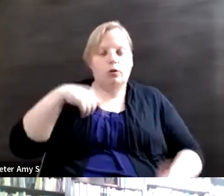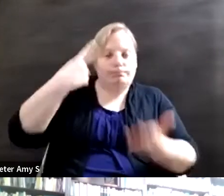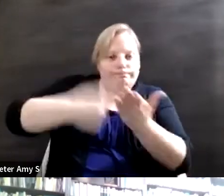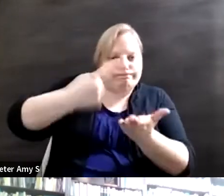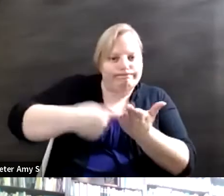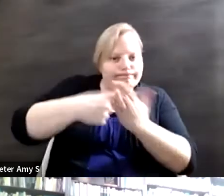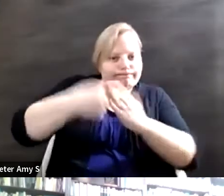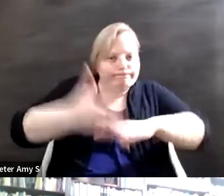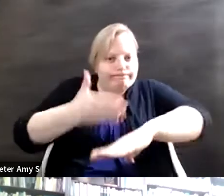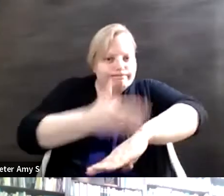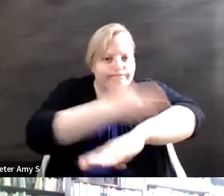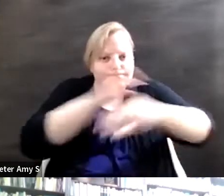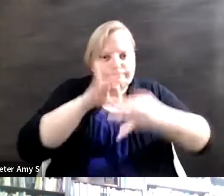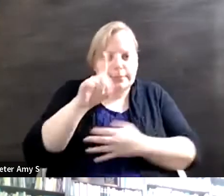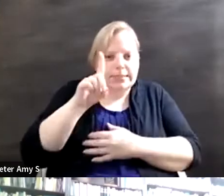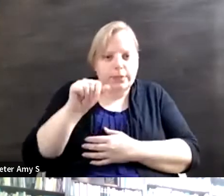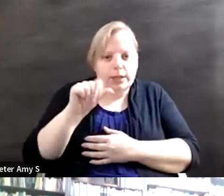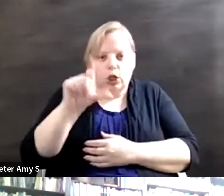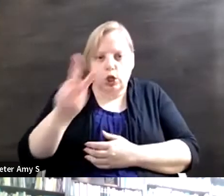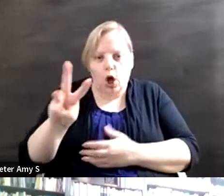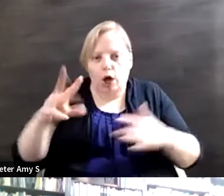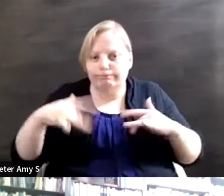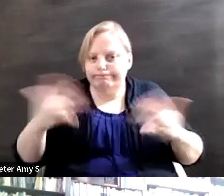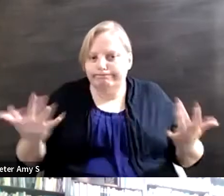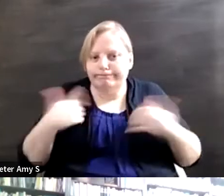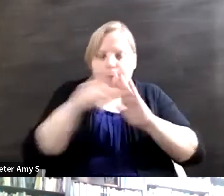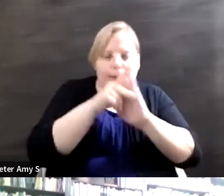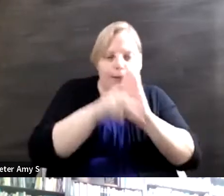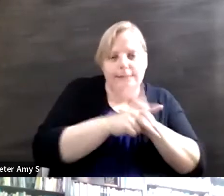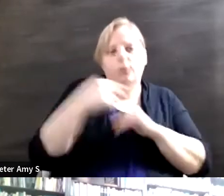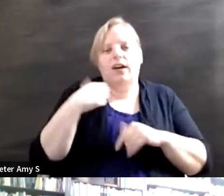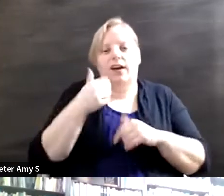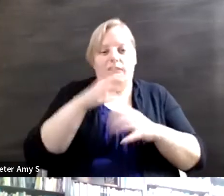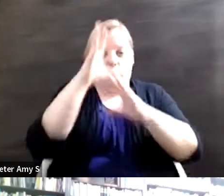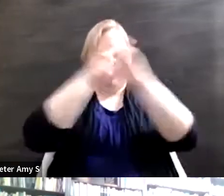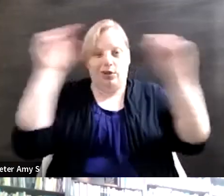been on disability law and policy. We have an administration that acknowledges our existence